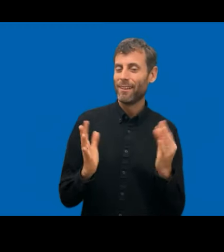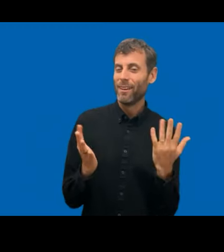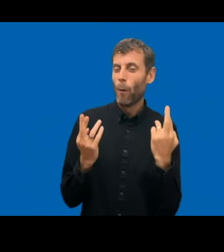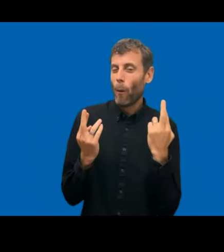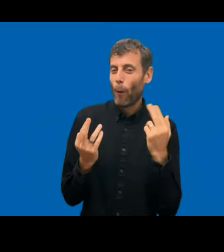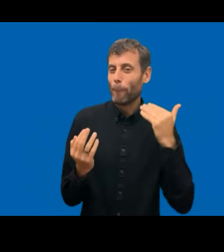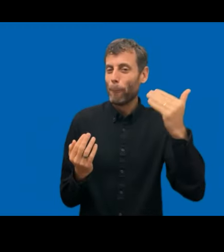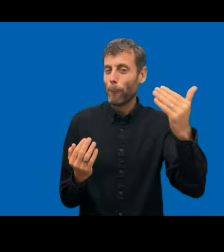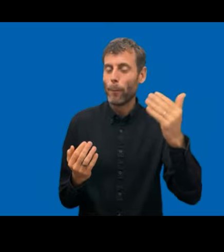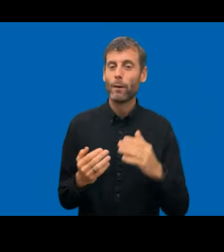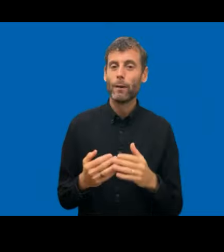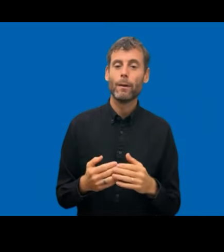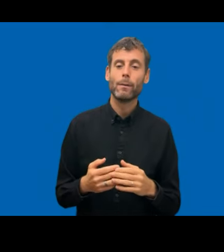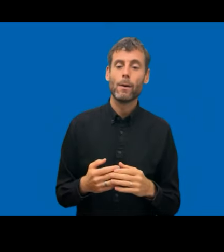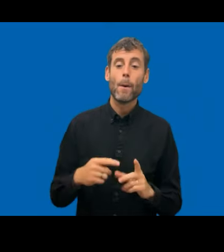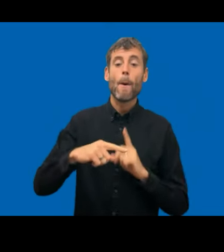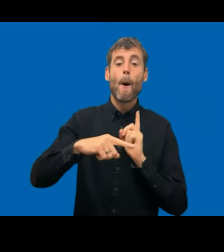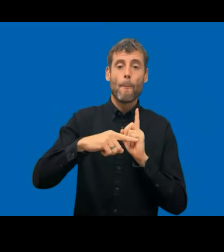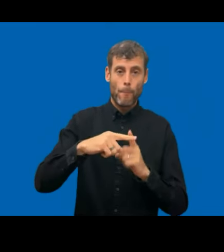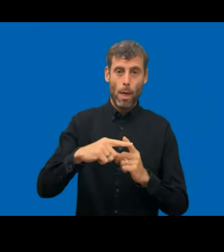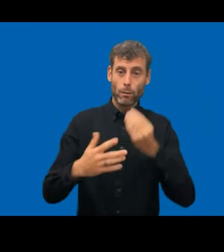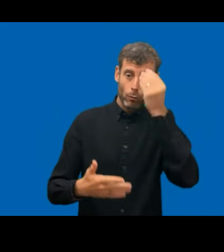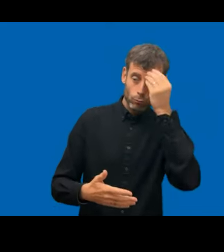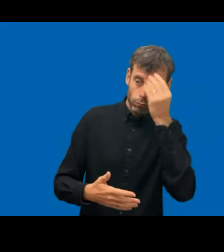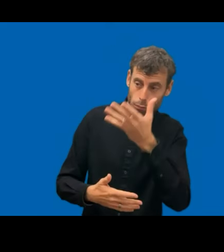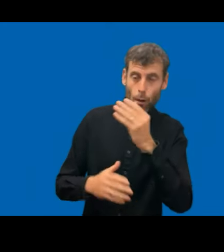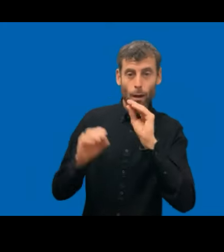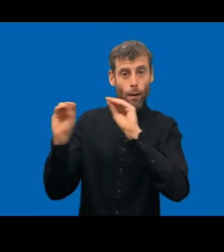becomes smaller and smaller. So we will have to reevaluate how we do the score over time.